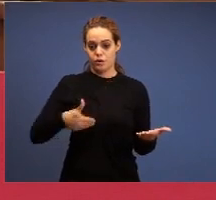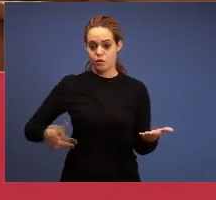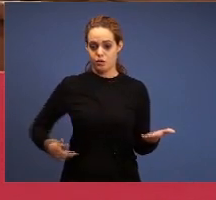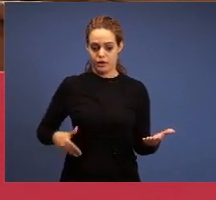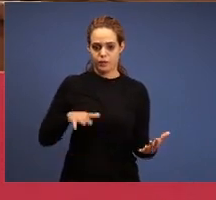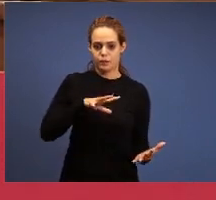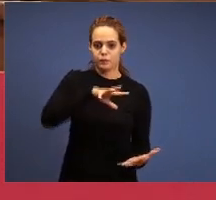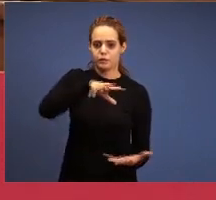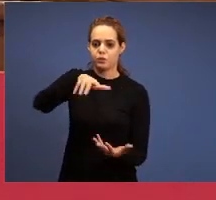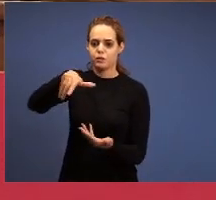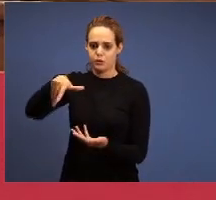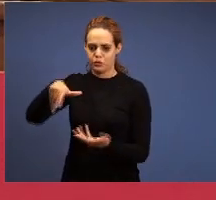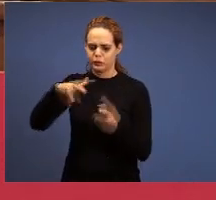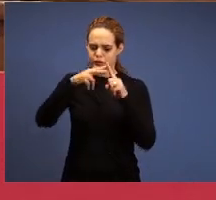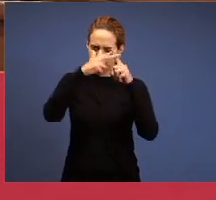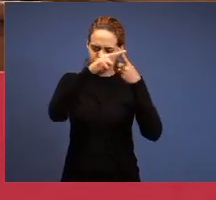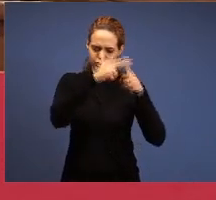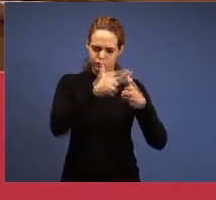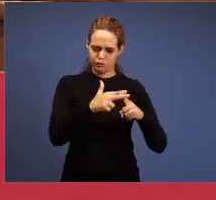we'll fix everything and killing everyone,